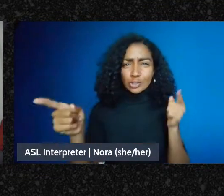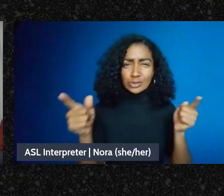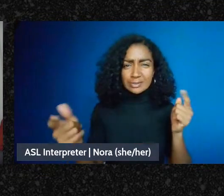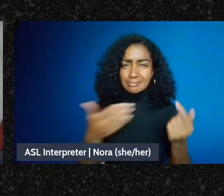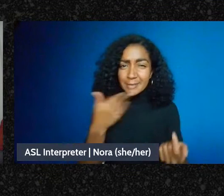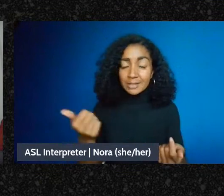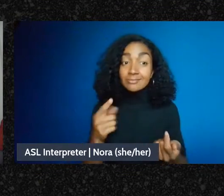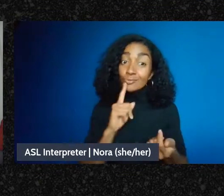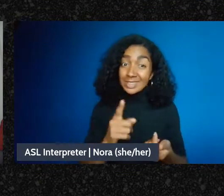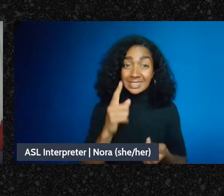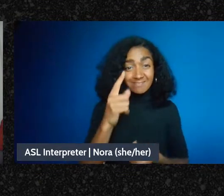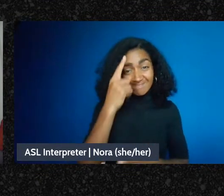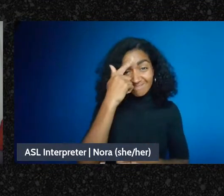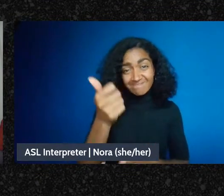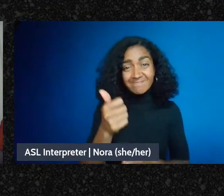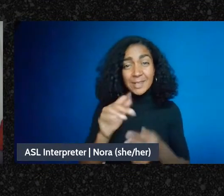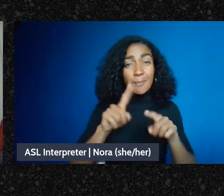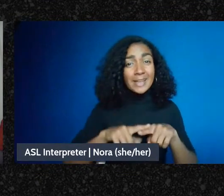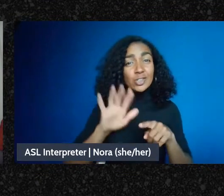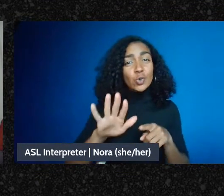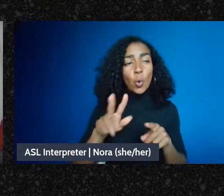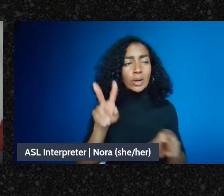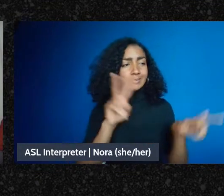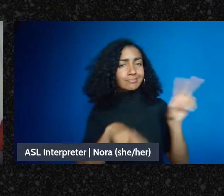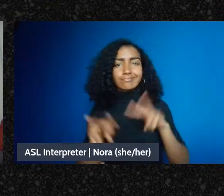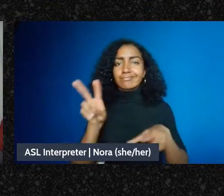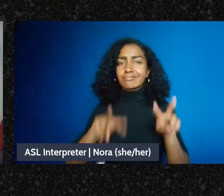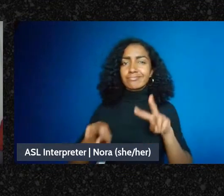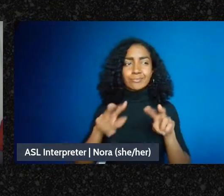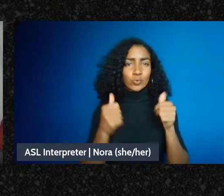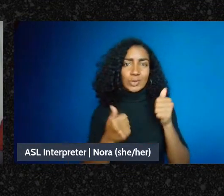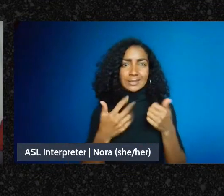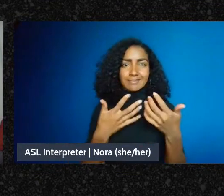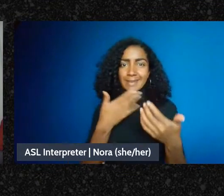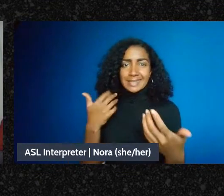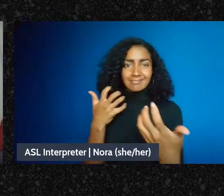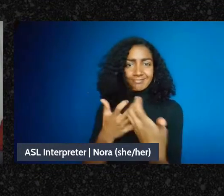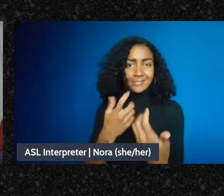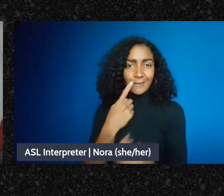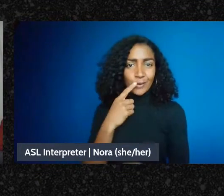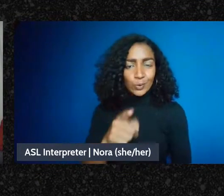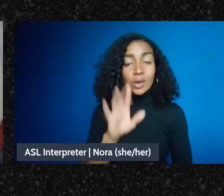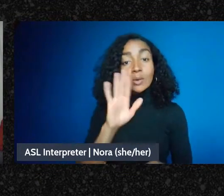a judgment call, and I know that lots of people on this call have an aversion to